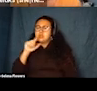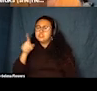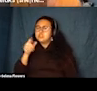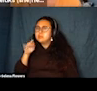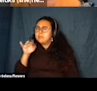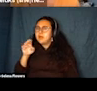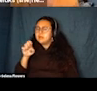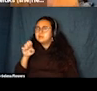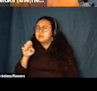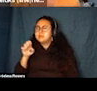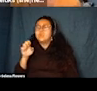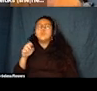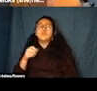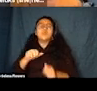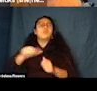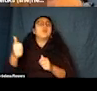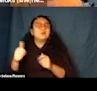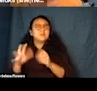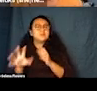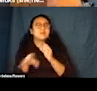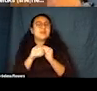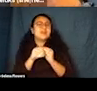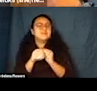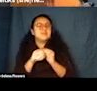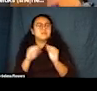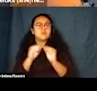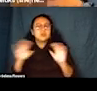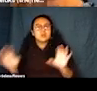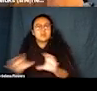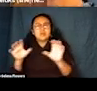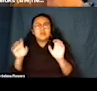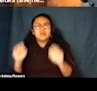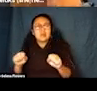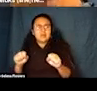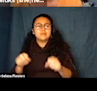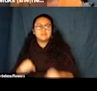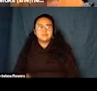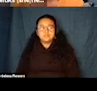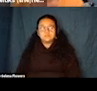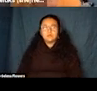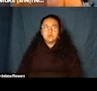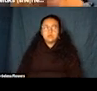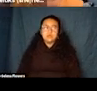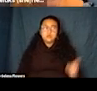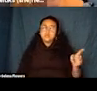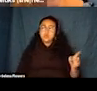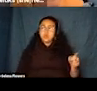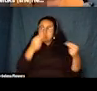So why bring access to film programs? So we've got the carrot and the stick. I actually have an image on the screen of a carrot and